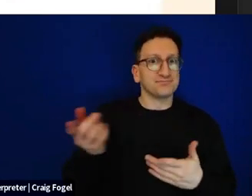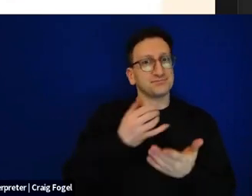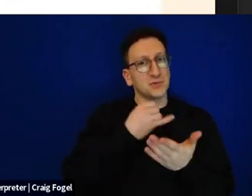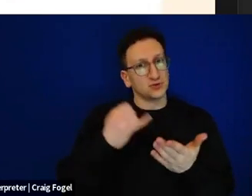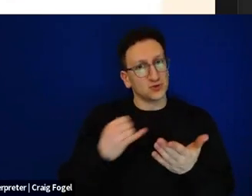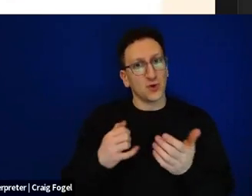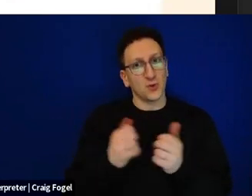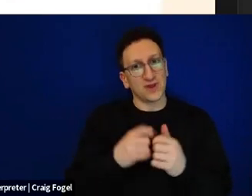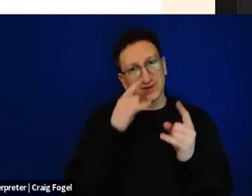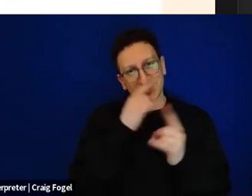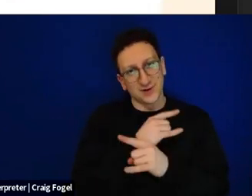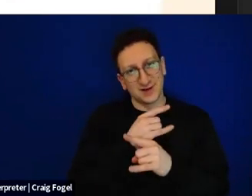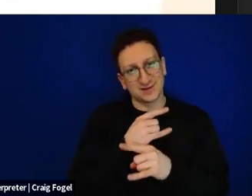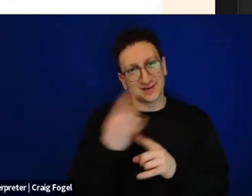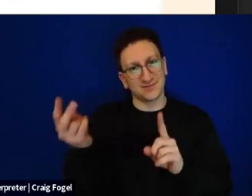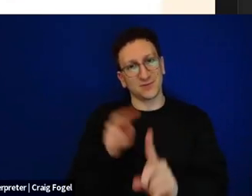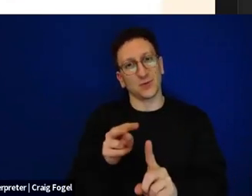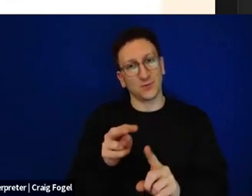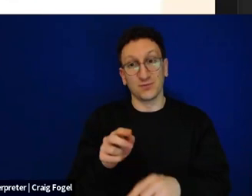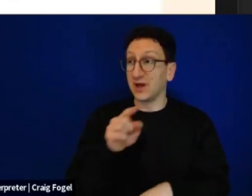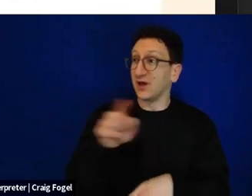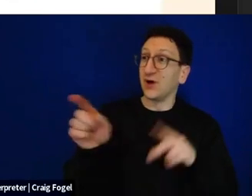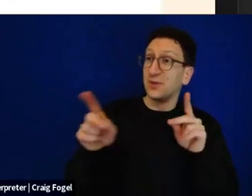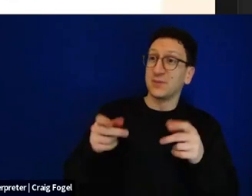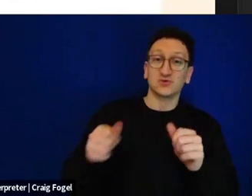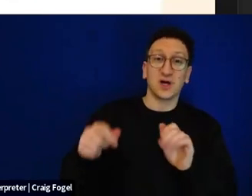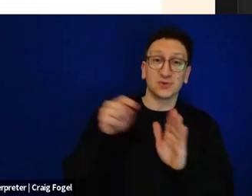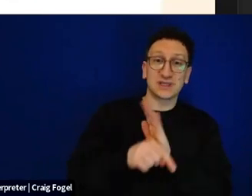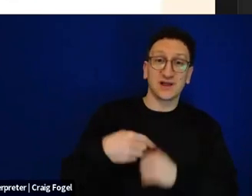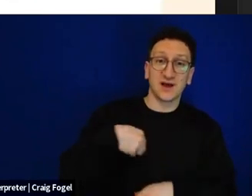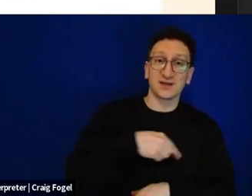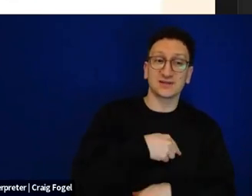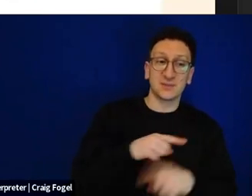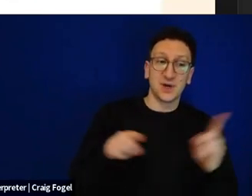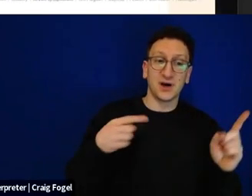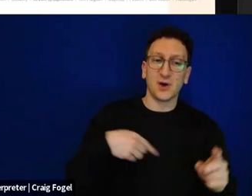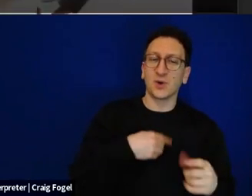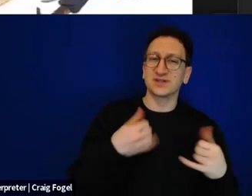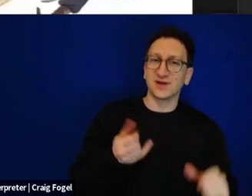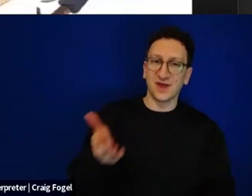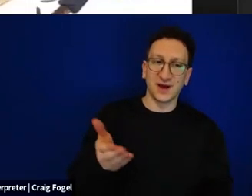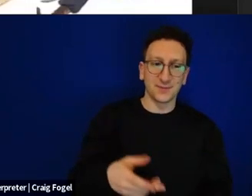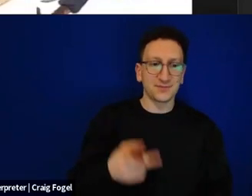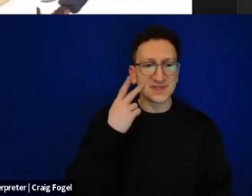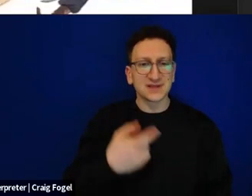they tried to annihilate us. But we're the ones who are still standing here. And so he drew Ferdinand and Isabella. And he drew Pope Urbanus.